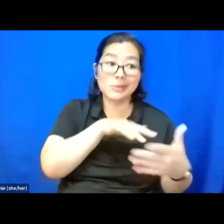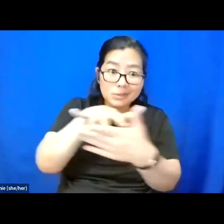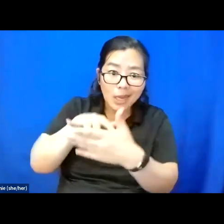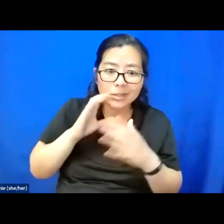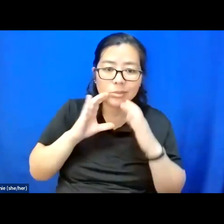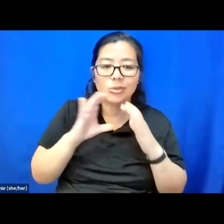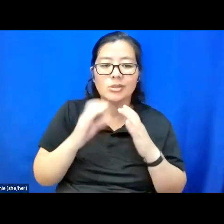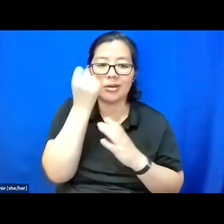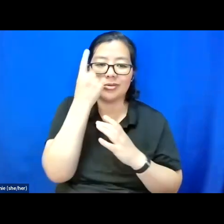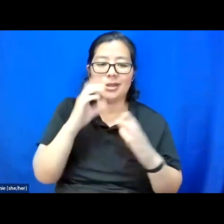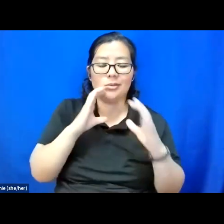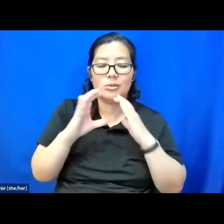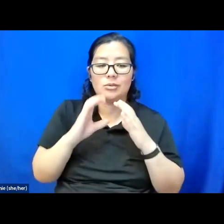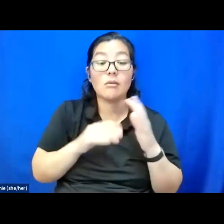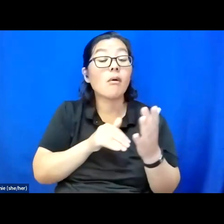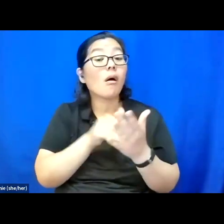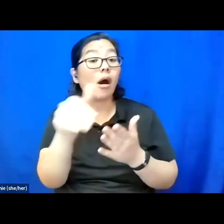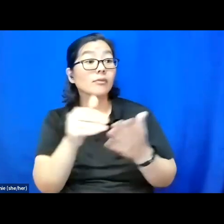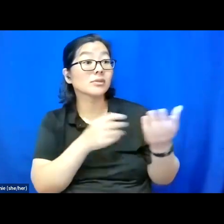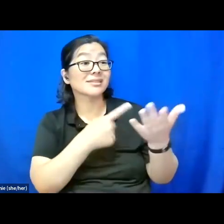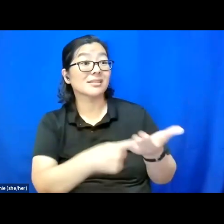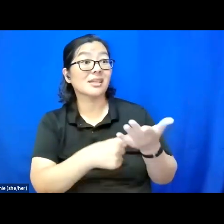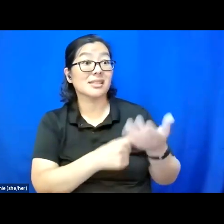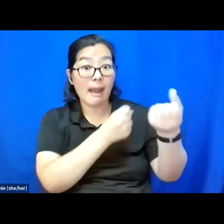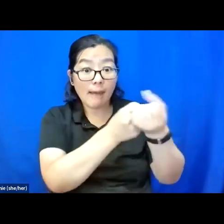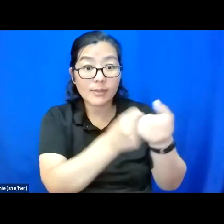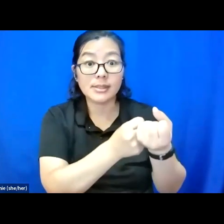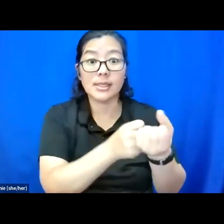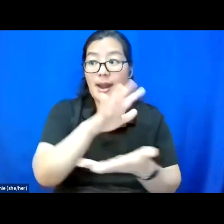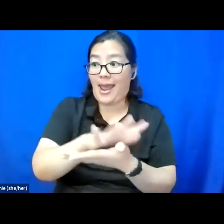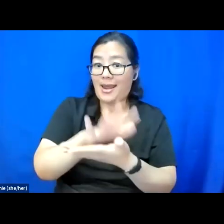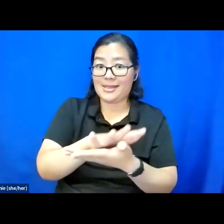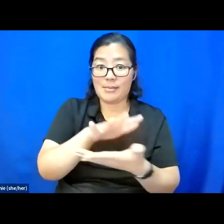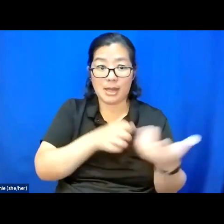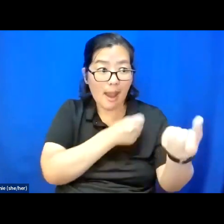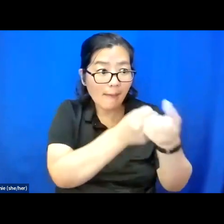A lot of times when we talk about advocacy and academic advocacy, we get caught up in talking